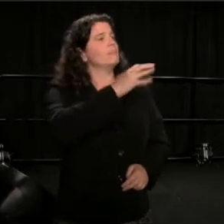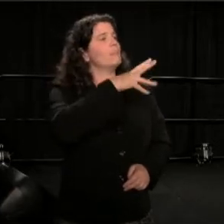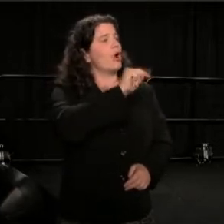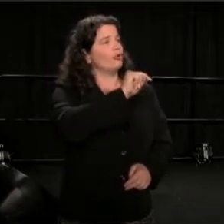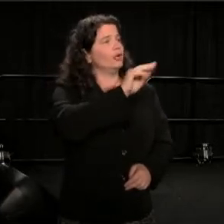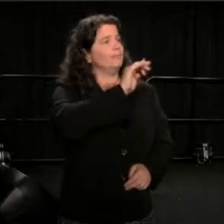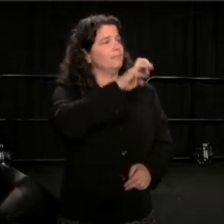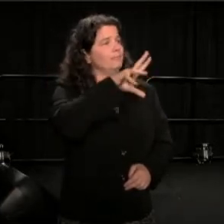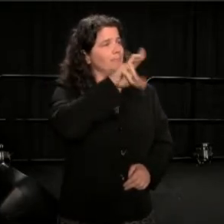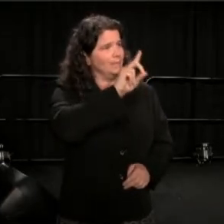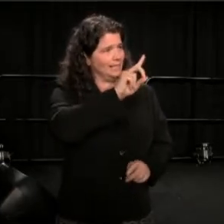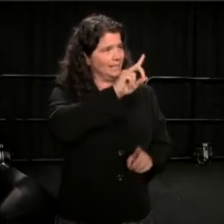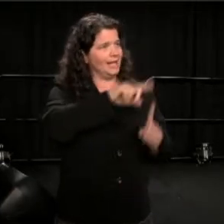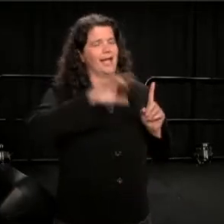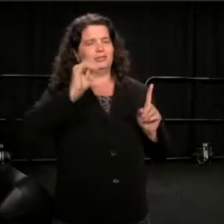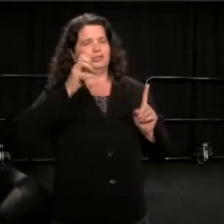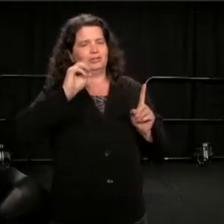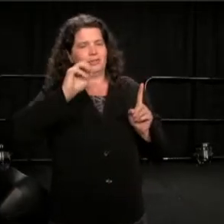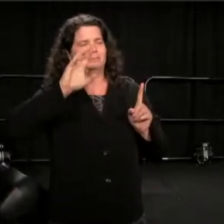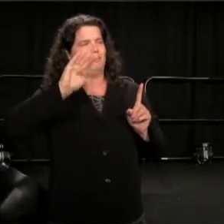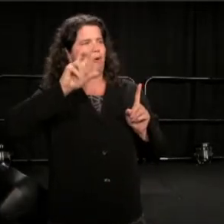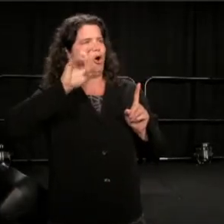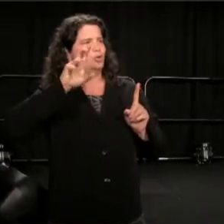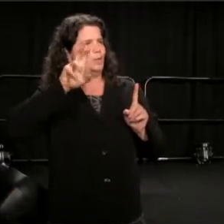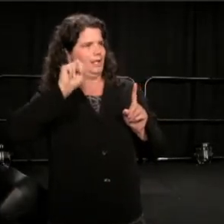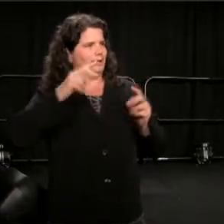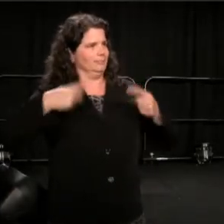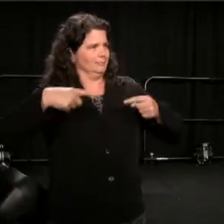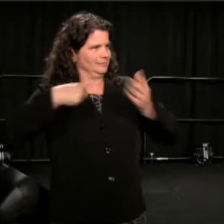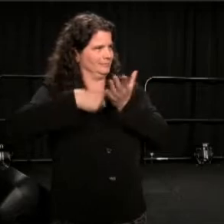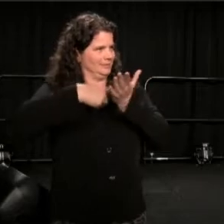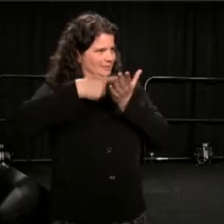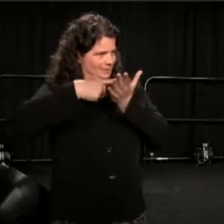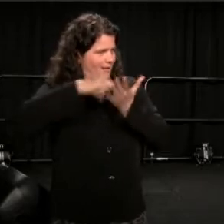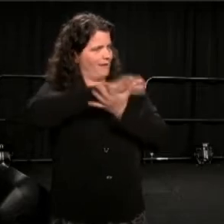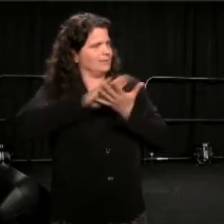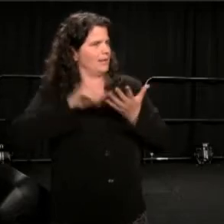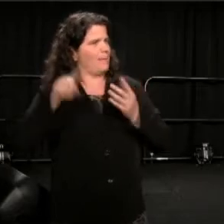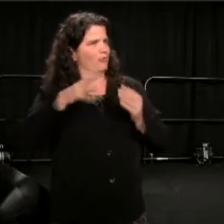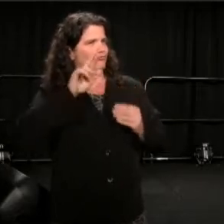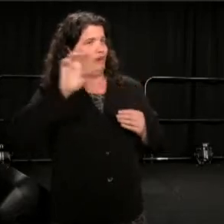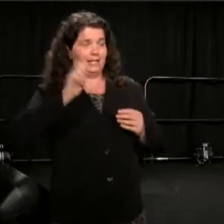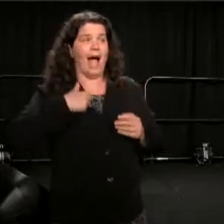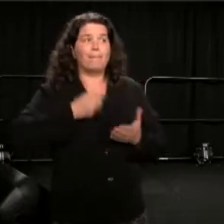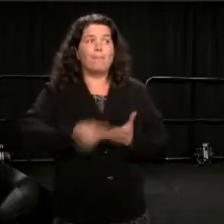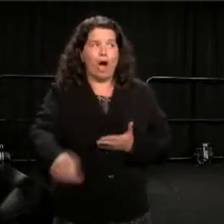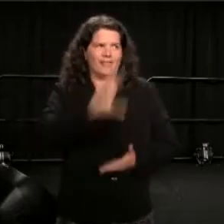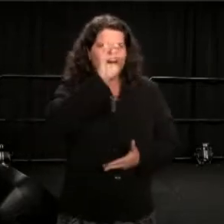They talked and talked for hours and hours. I had bought a 6th record, when there were six records set-- but vinyl's coming back.